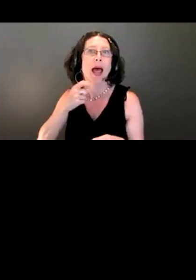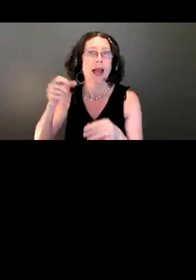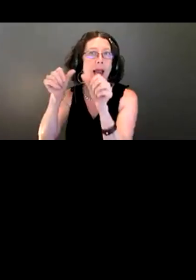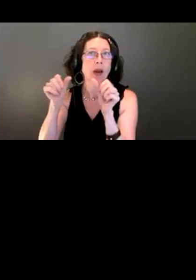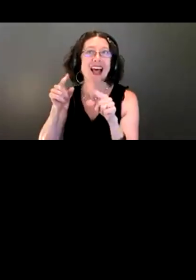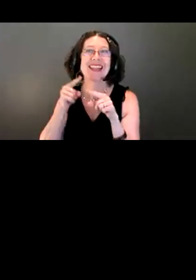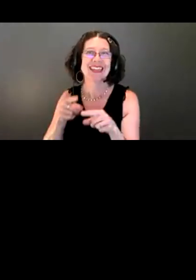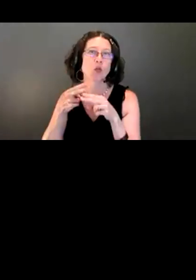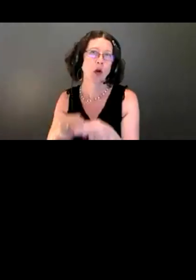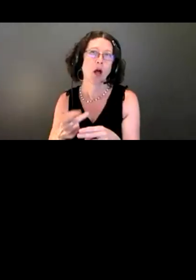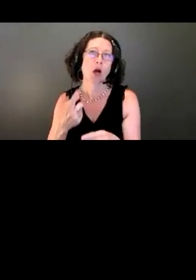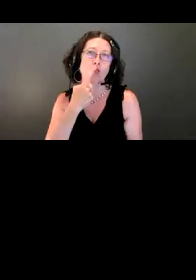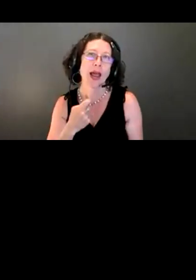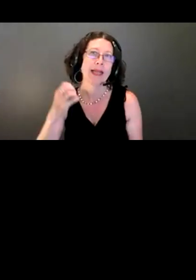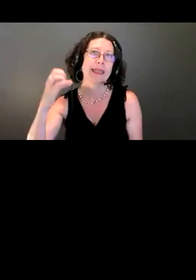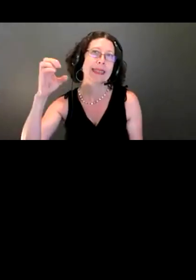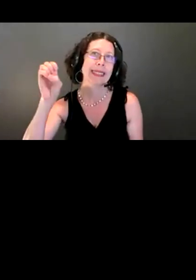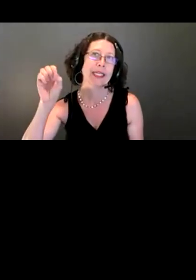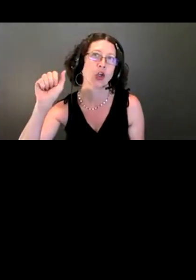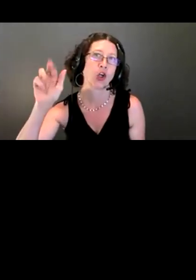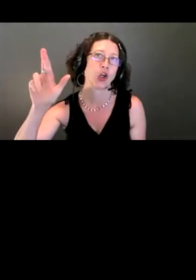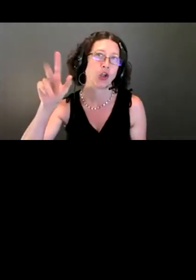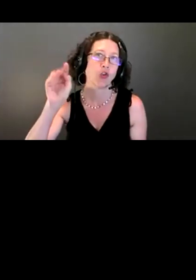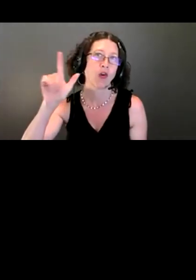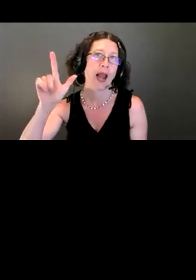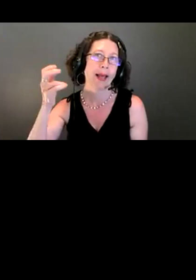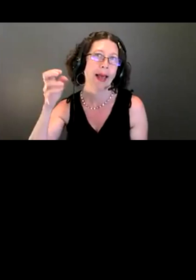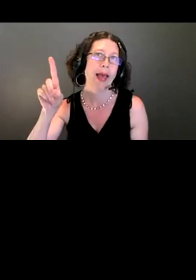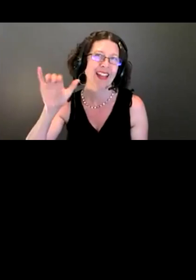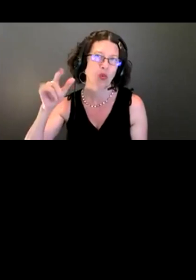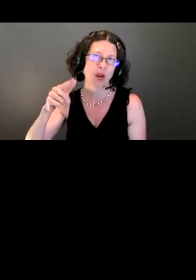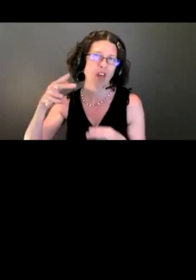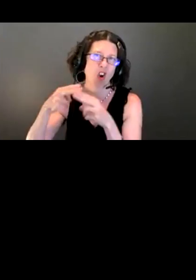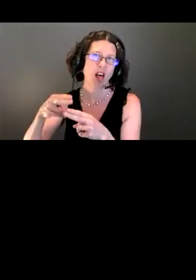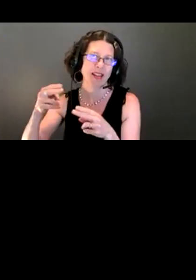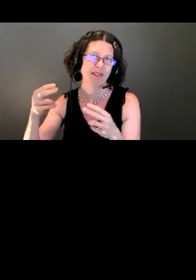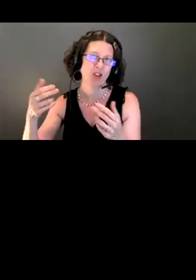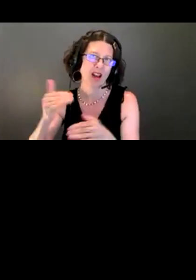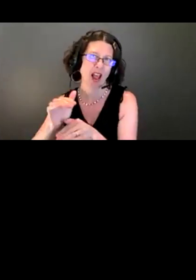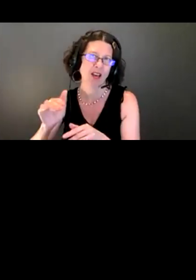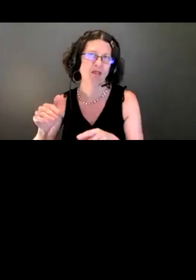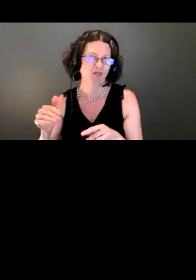Trailhead. All right. Now I'm going to turn the presentation over to our